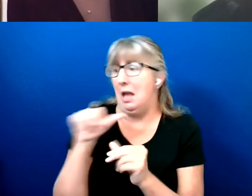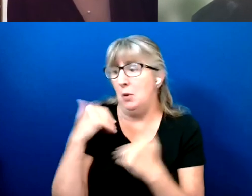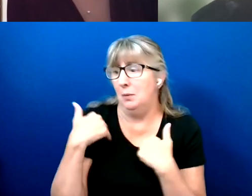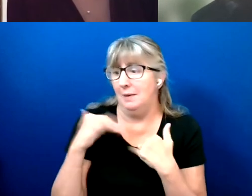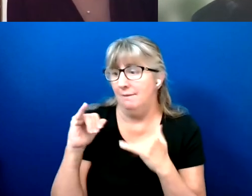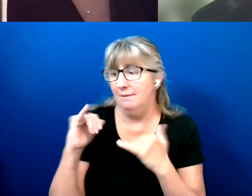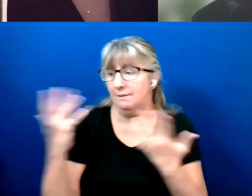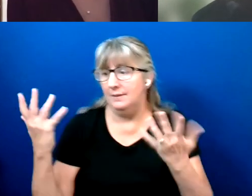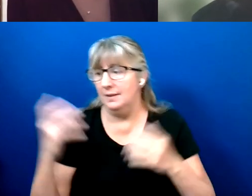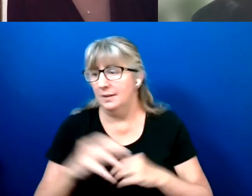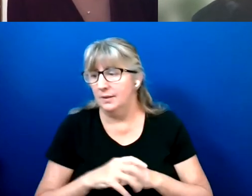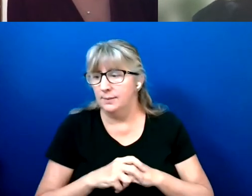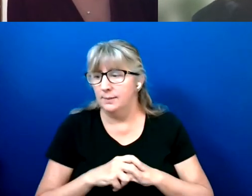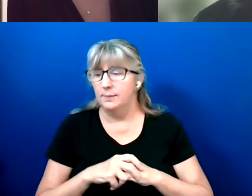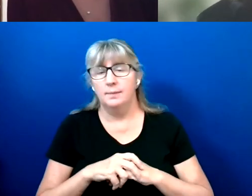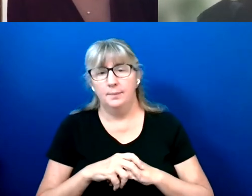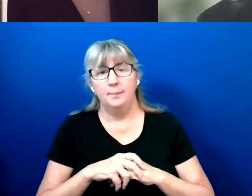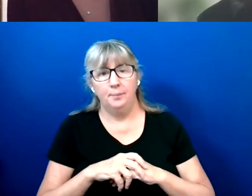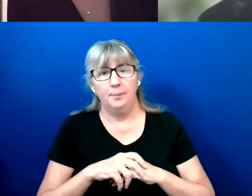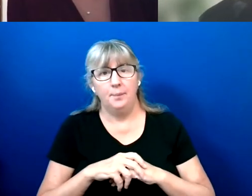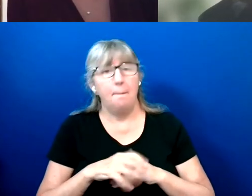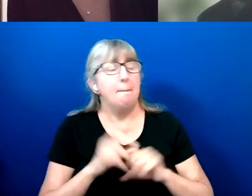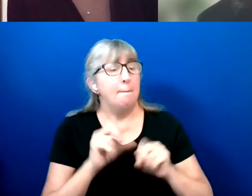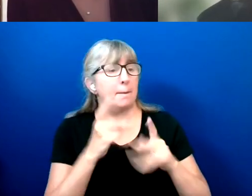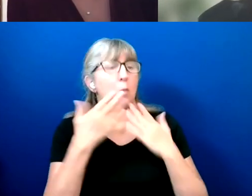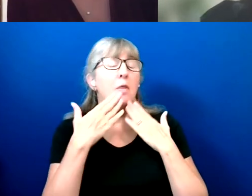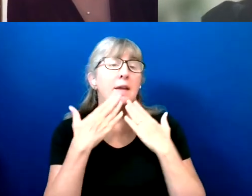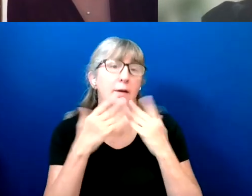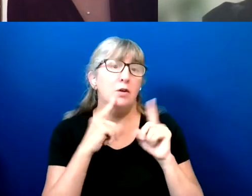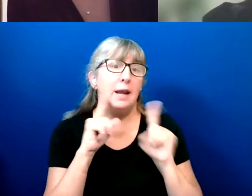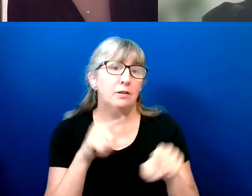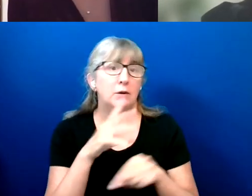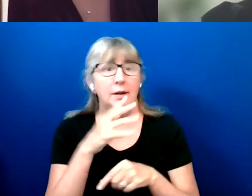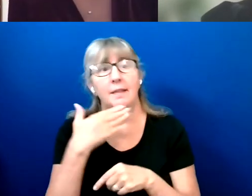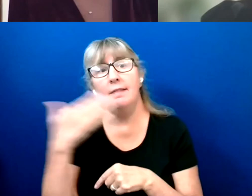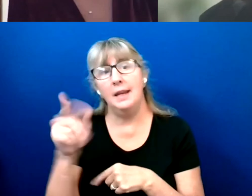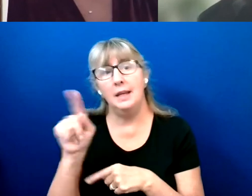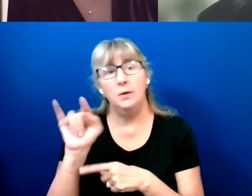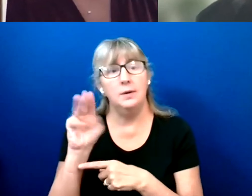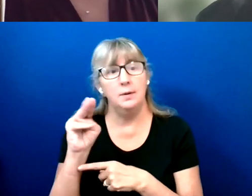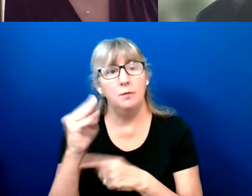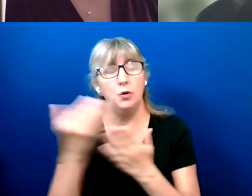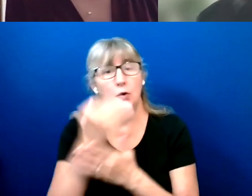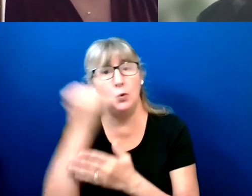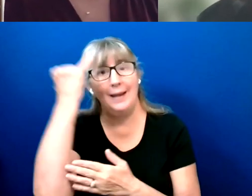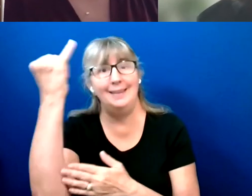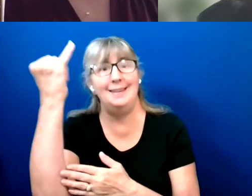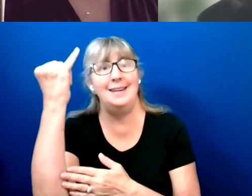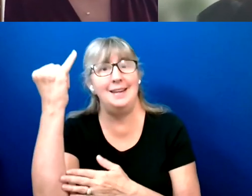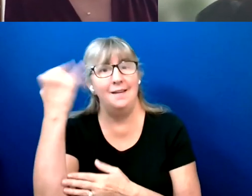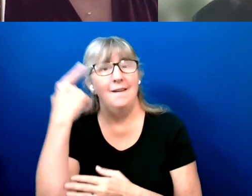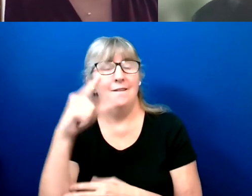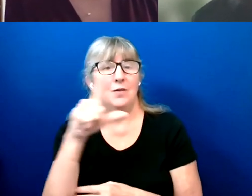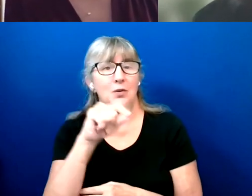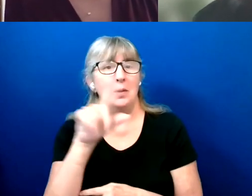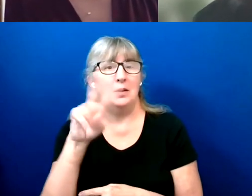No. Thank you for answering. Thank you, Tim. You've given them a new idea for their 2022 research.